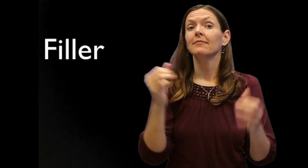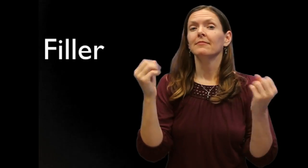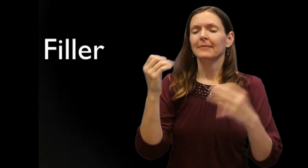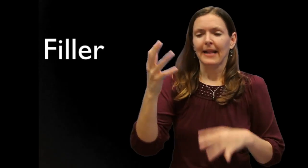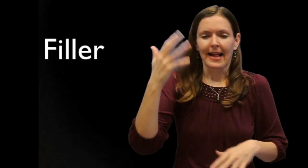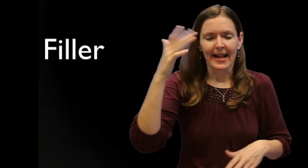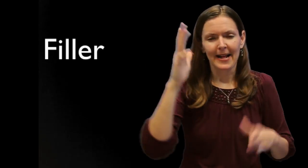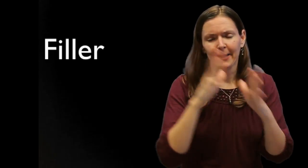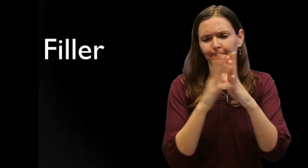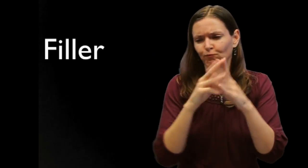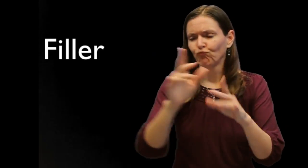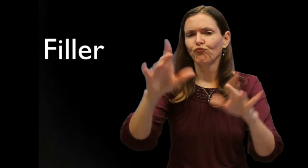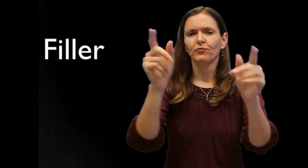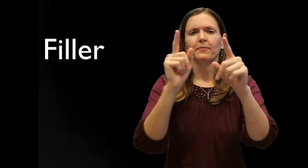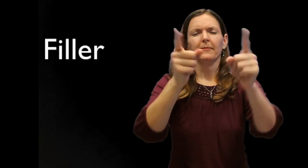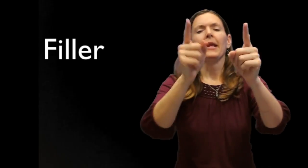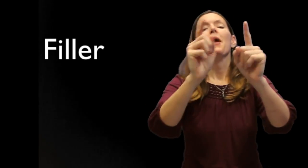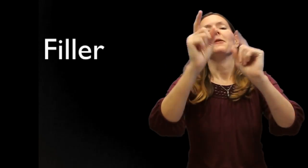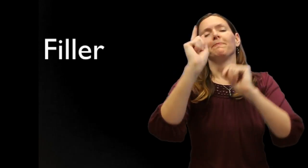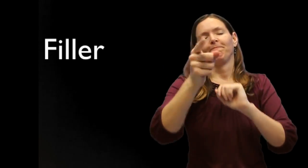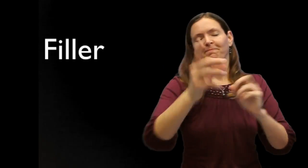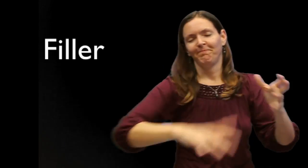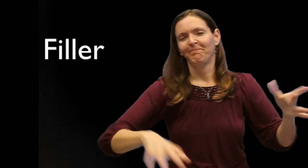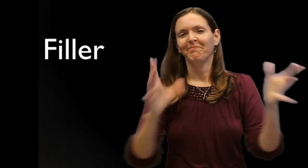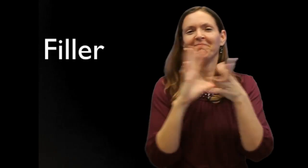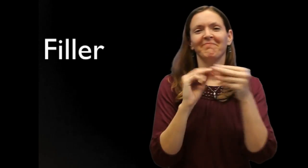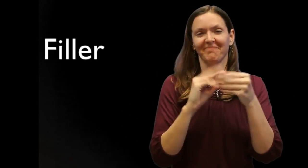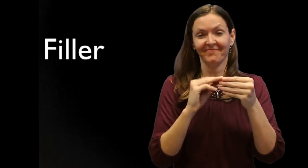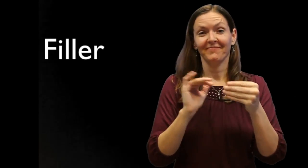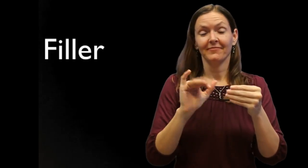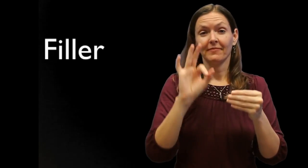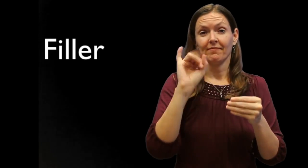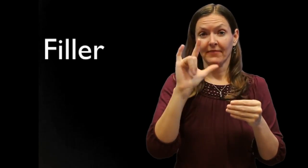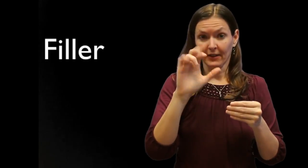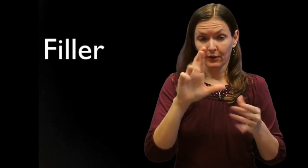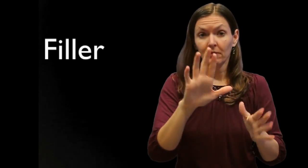But for signing, the hands are waving, as if trying to physically grasp the next thought. Those are "fillers".